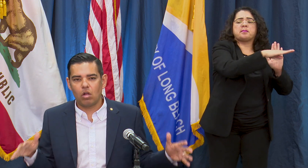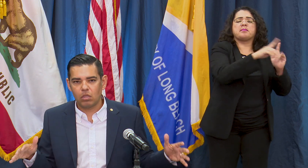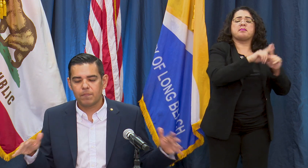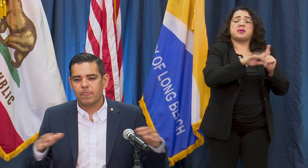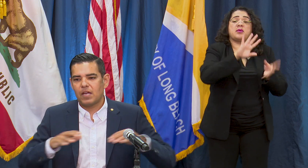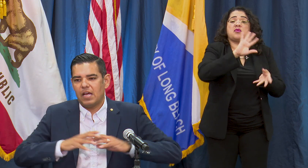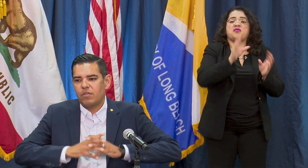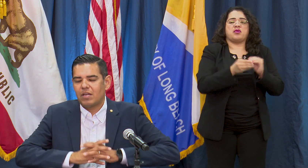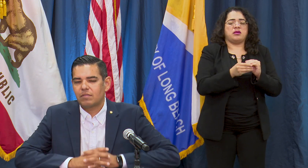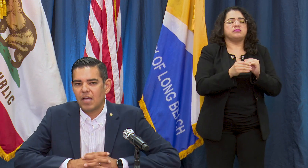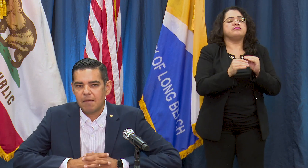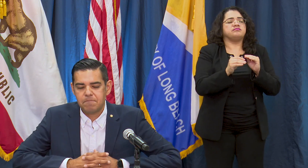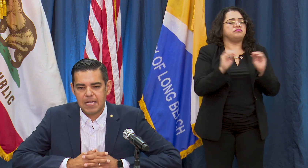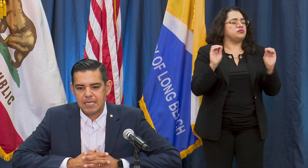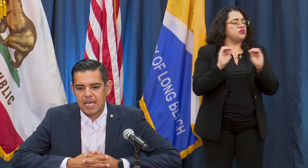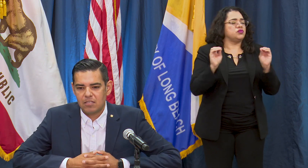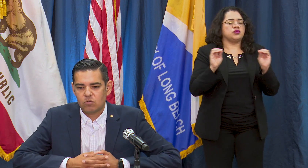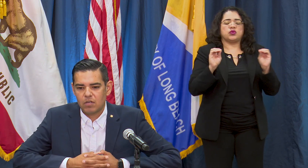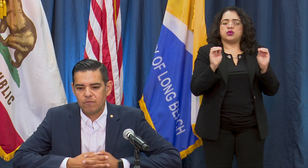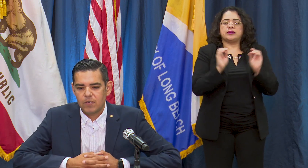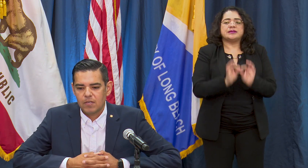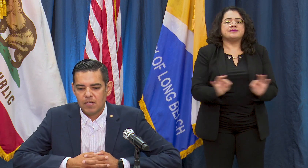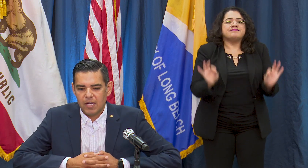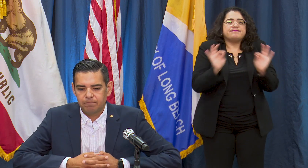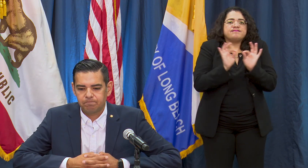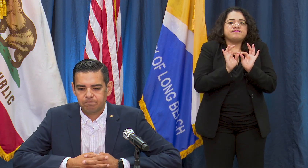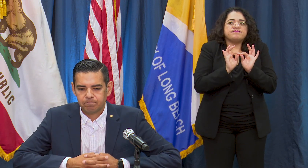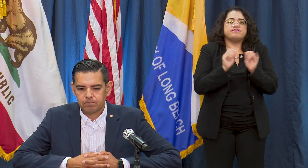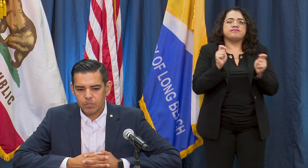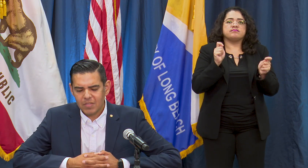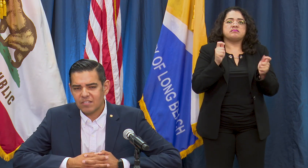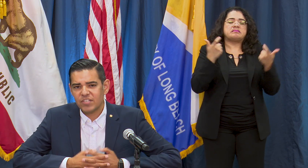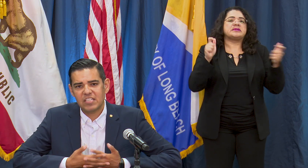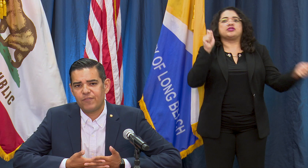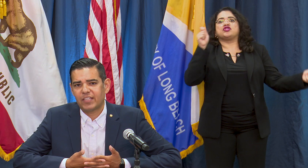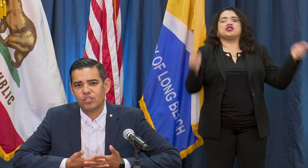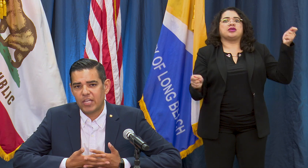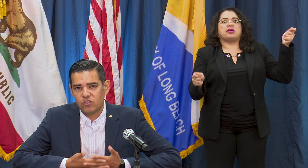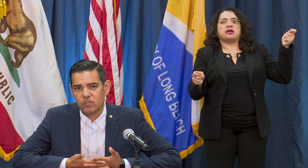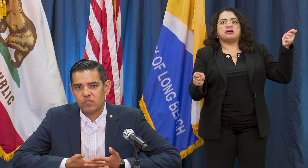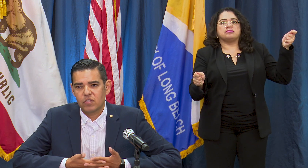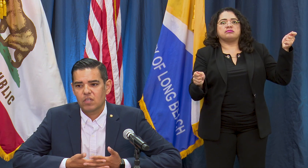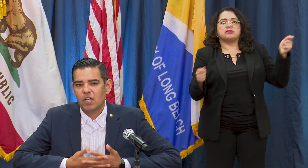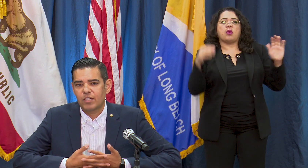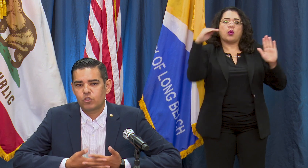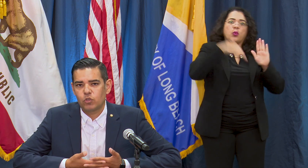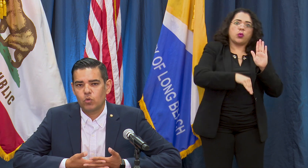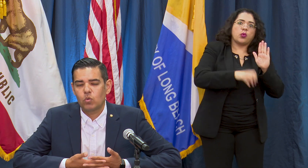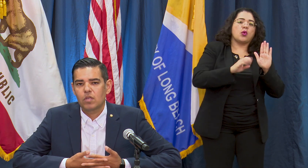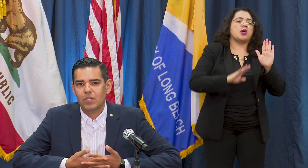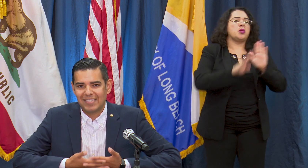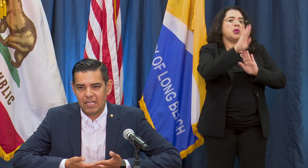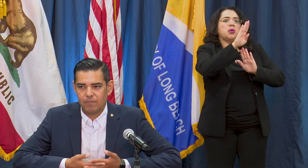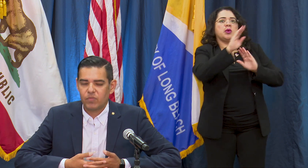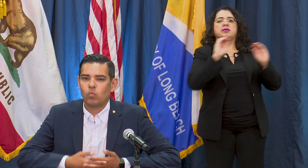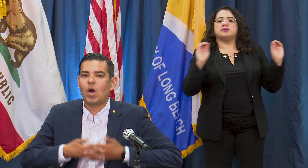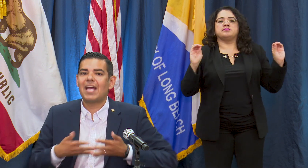there has not been any sort of significant changes to the data. Why is